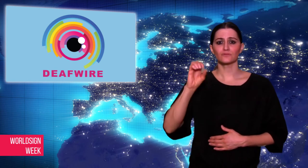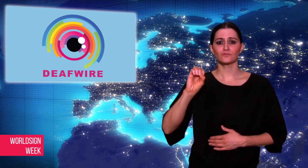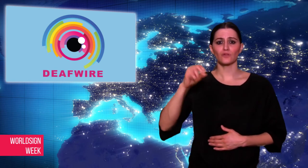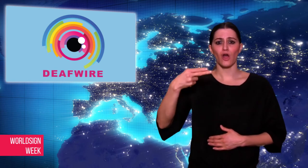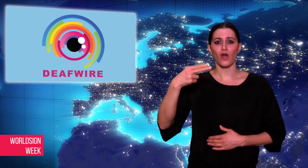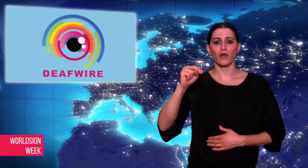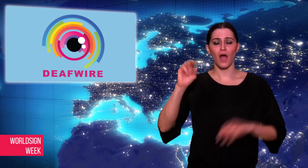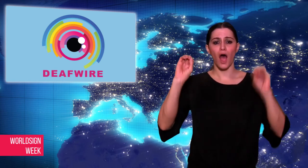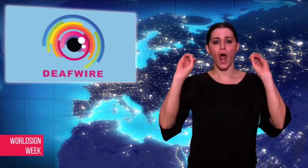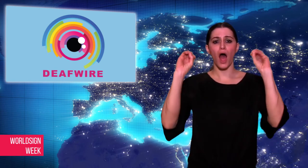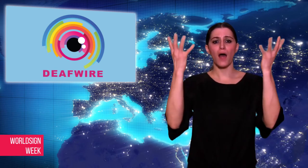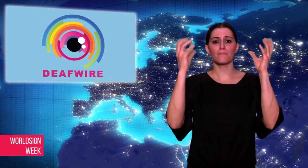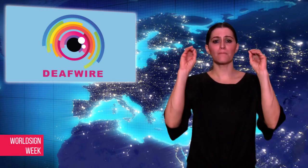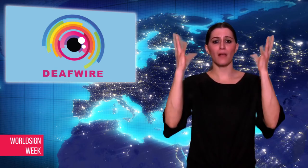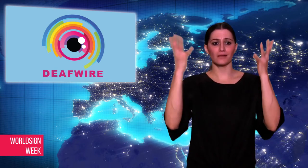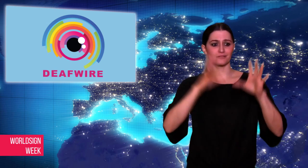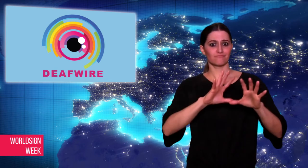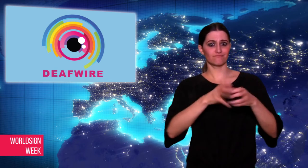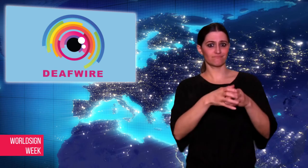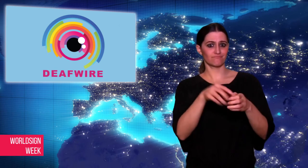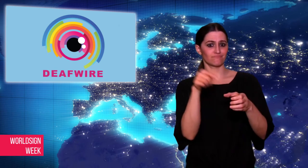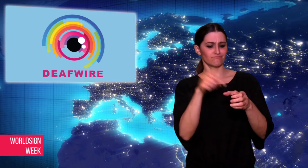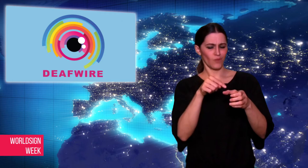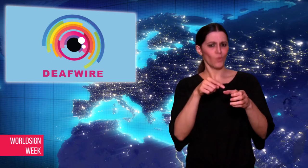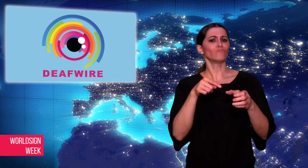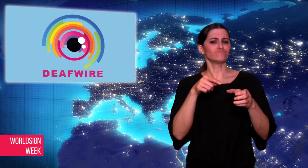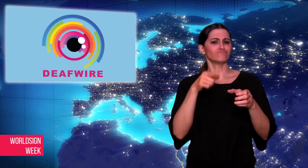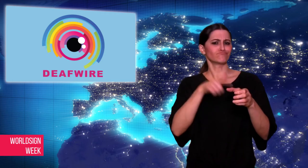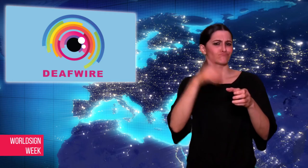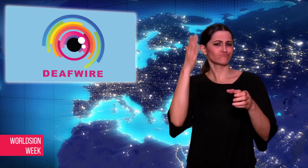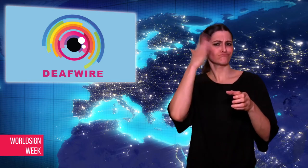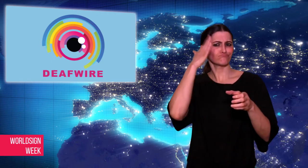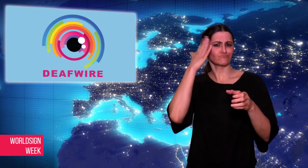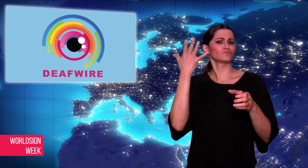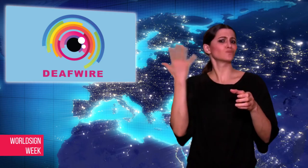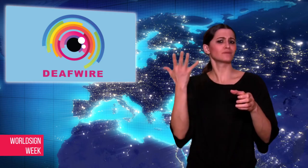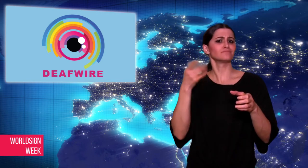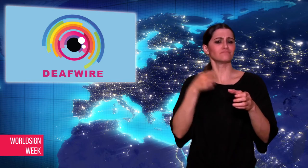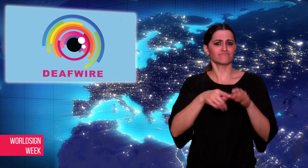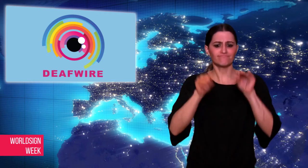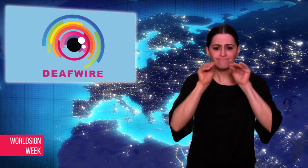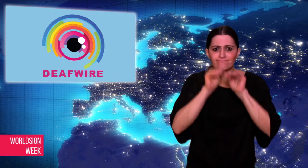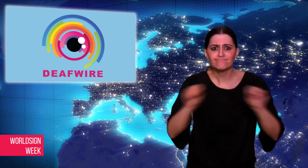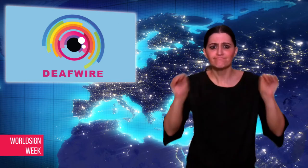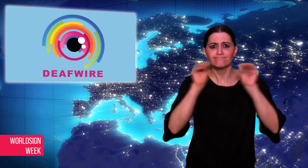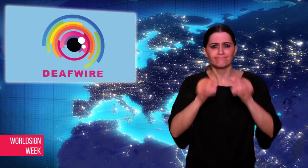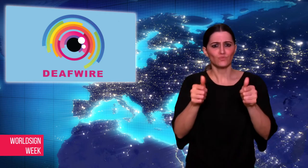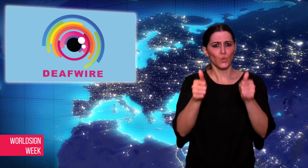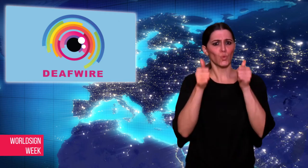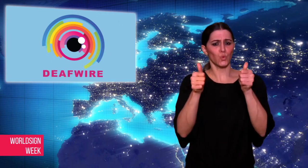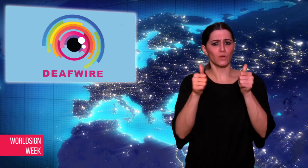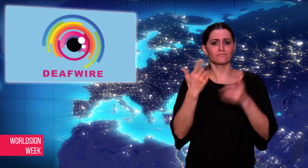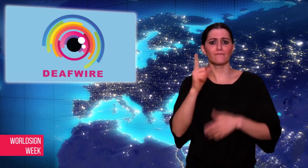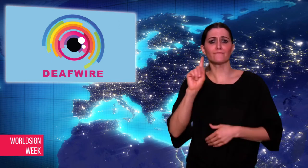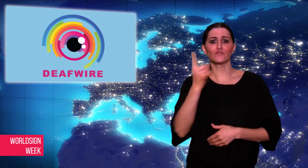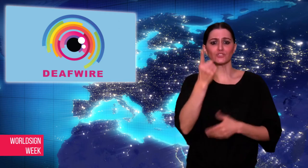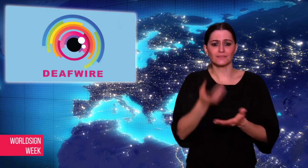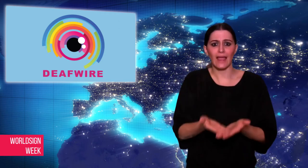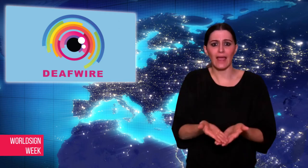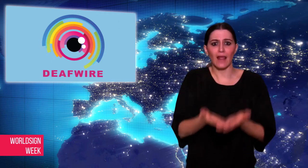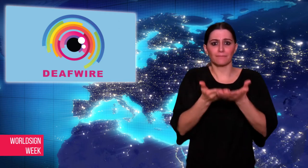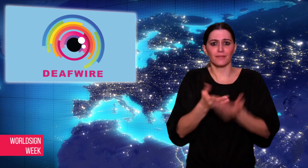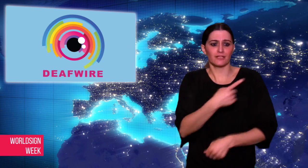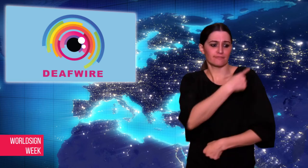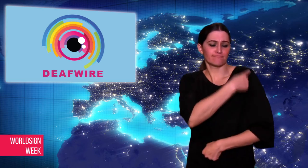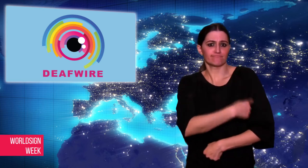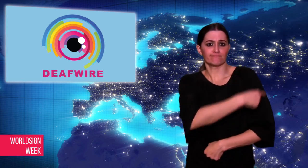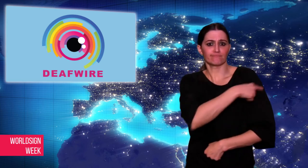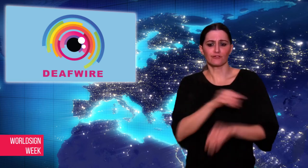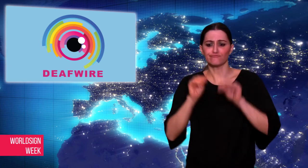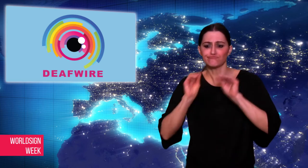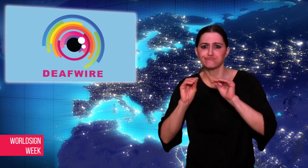province of British Columbia, is known